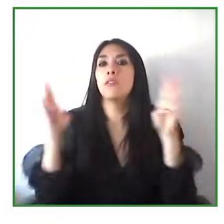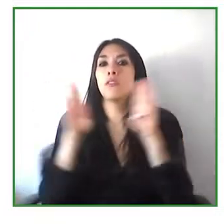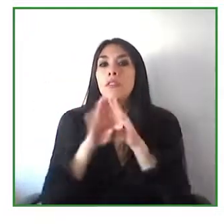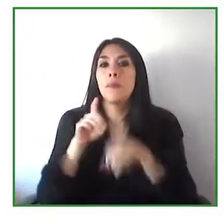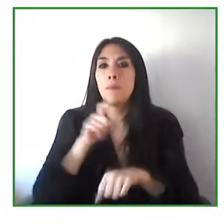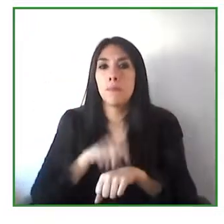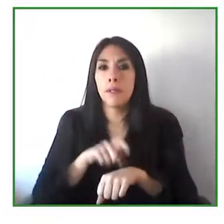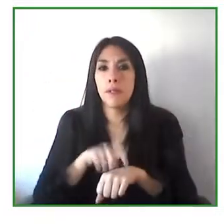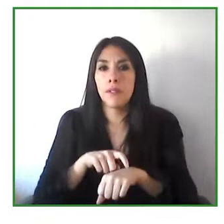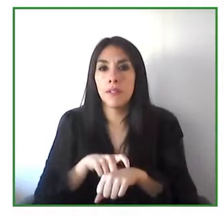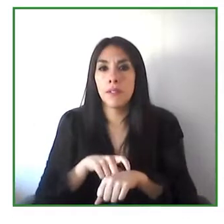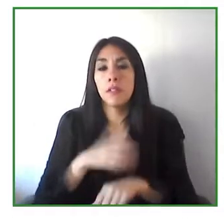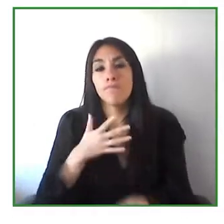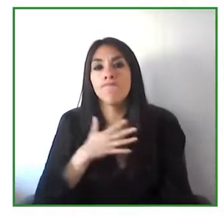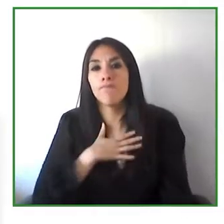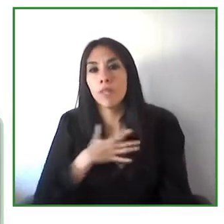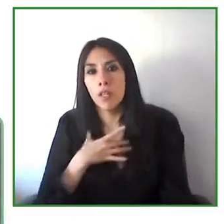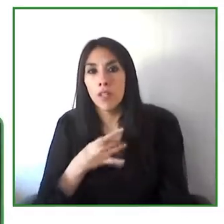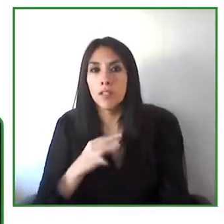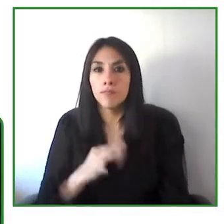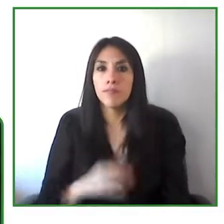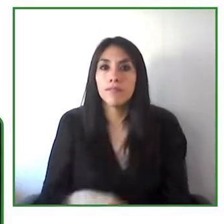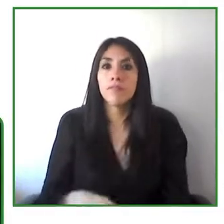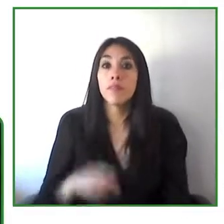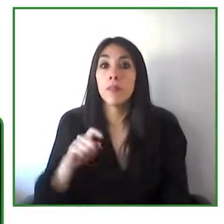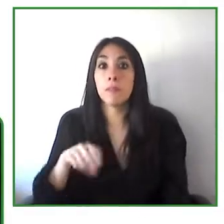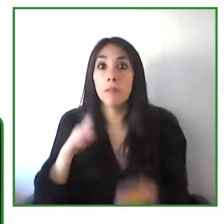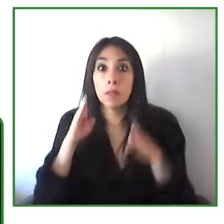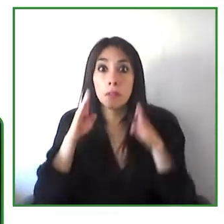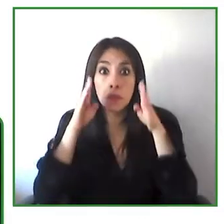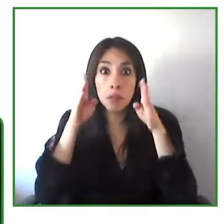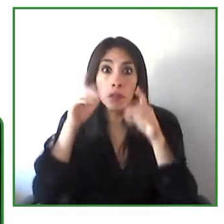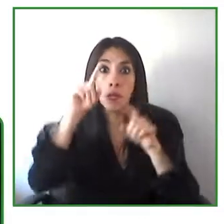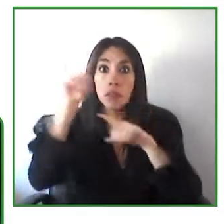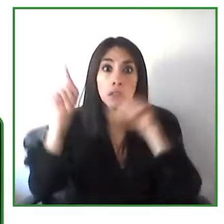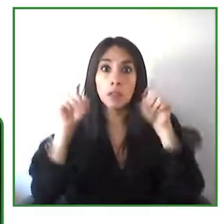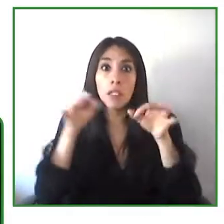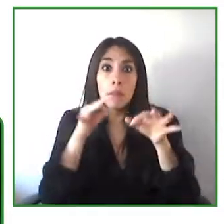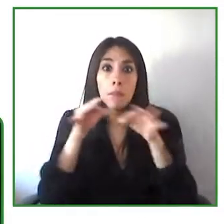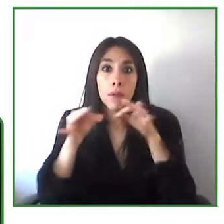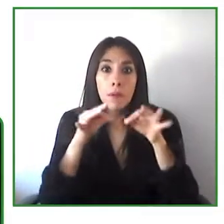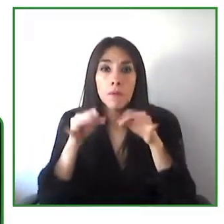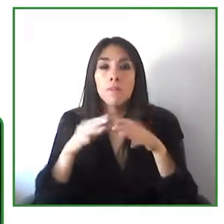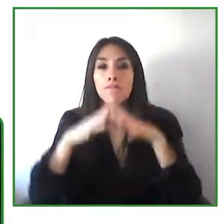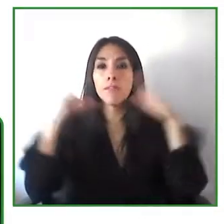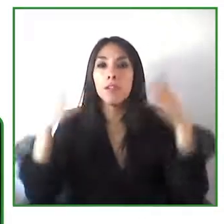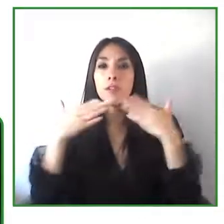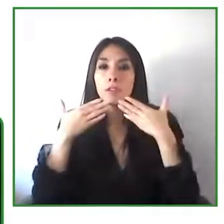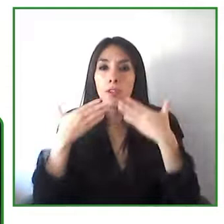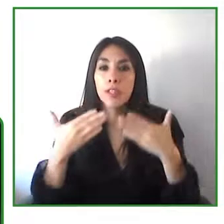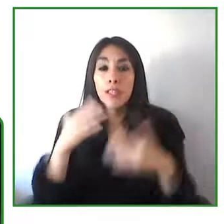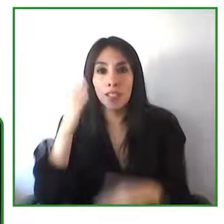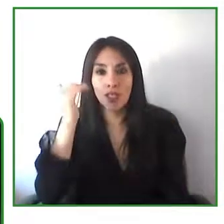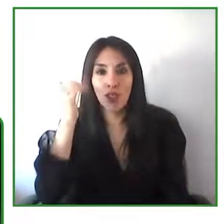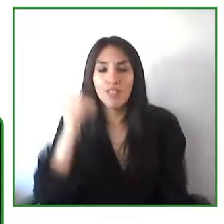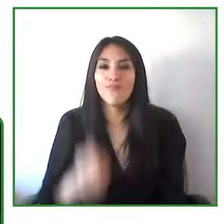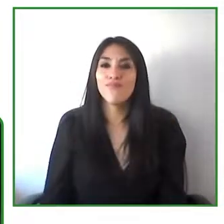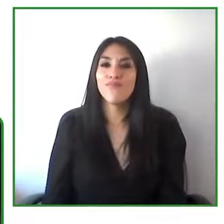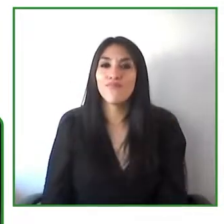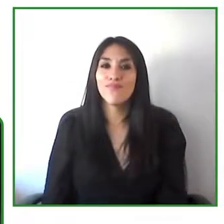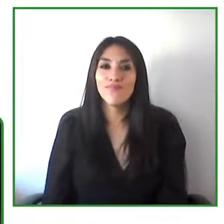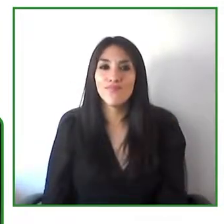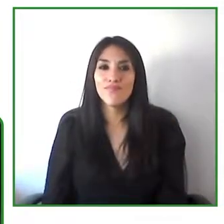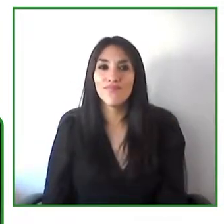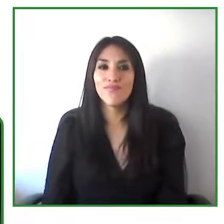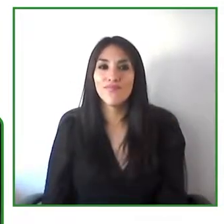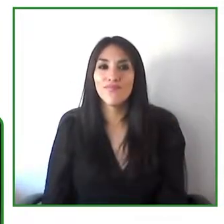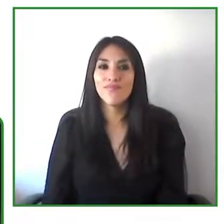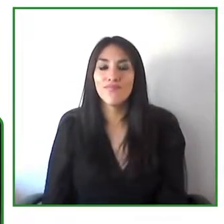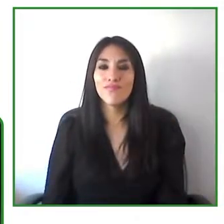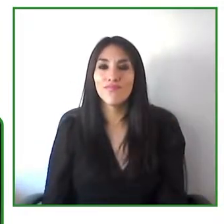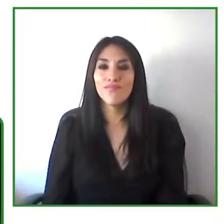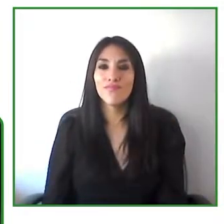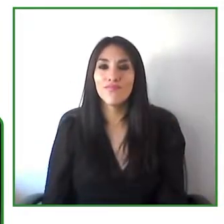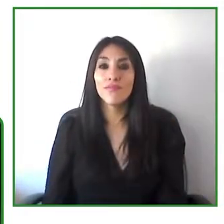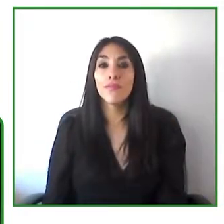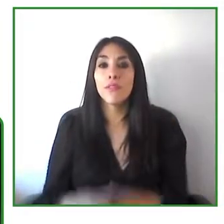Well thank you, Axel, thank you very much for your words